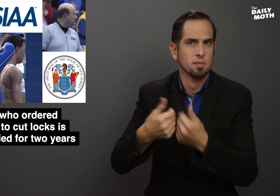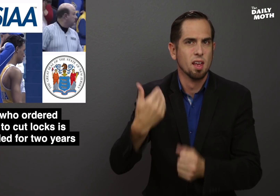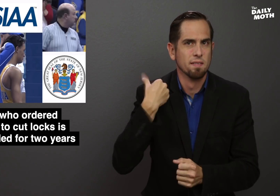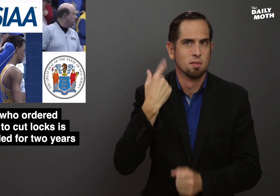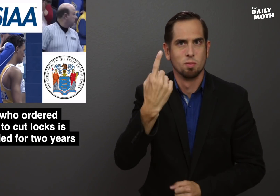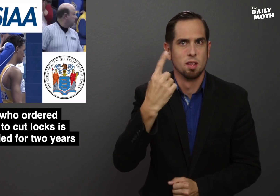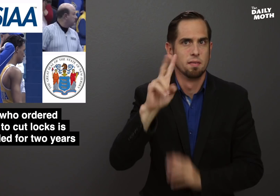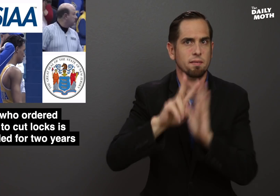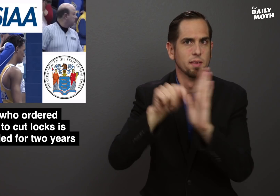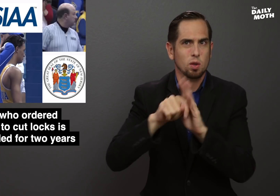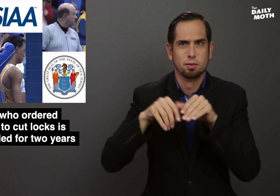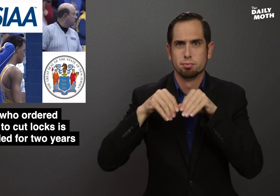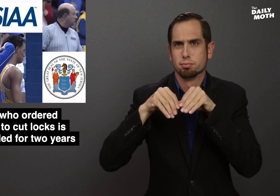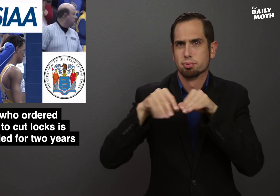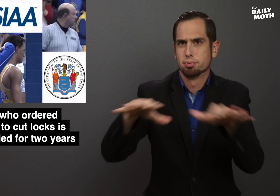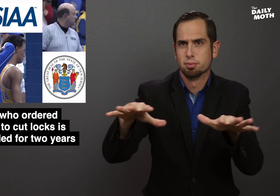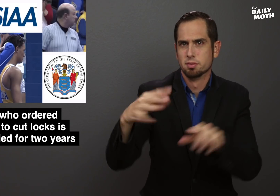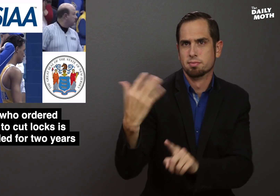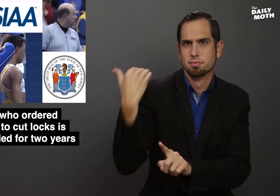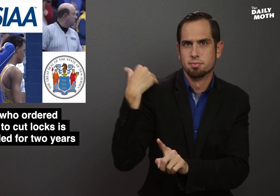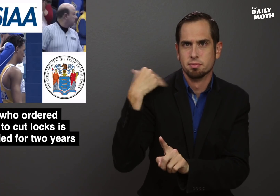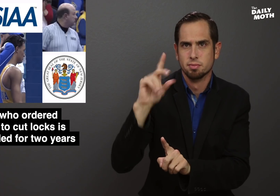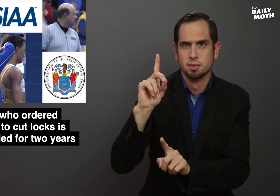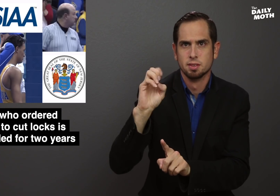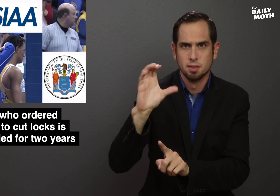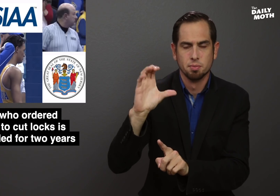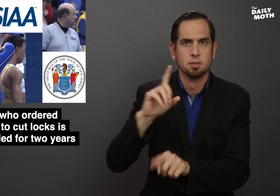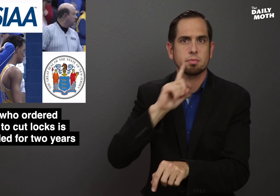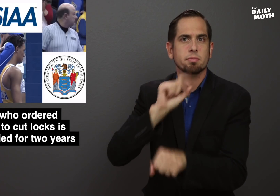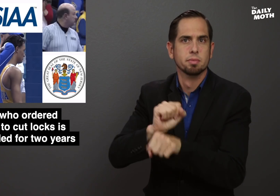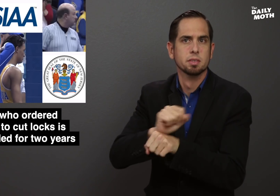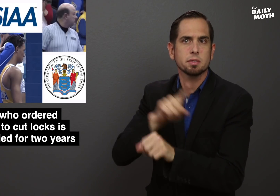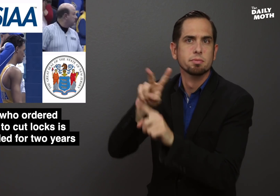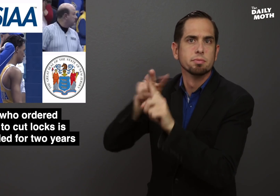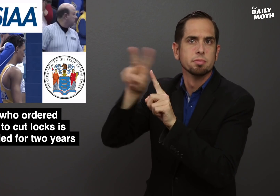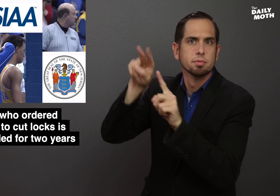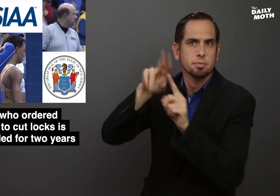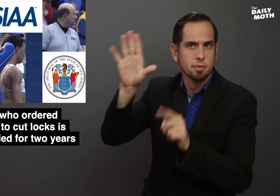There was a viral video in December of his hair being